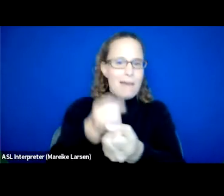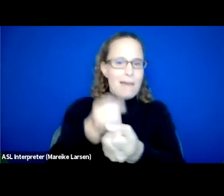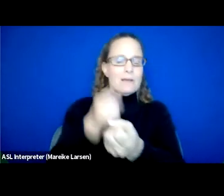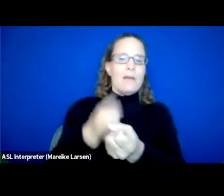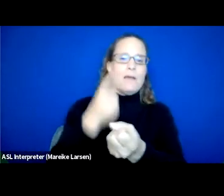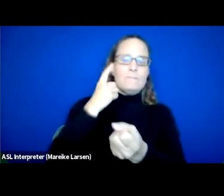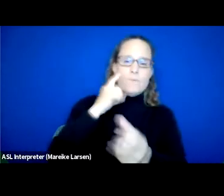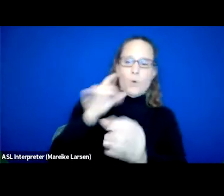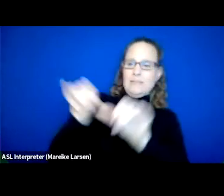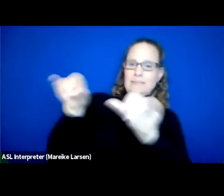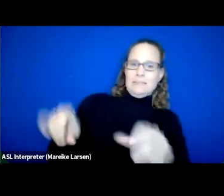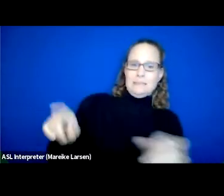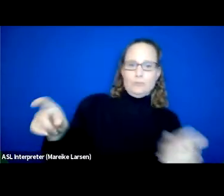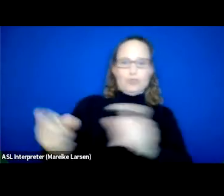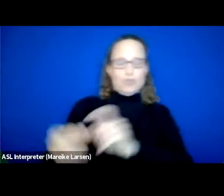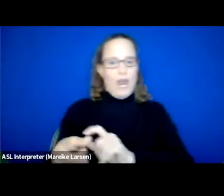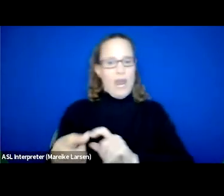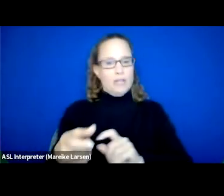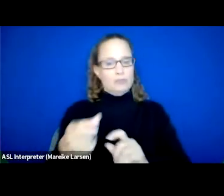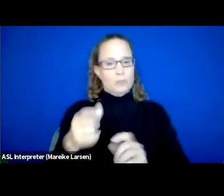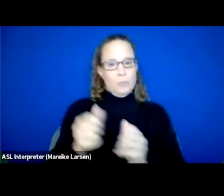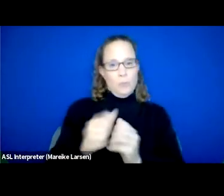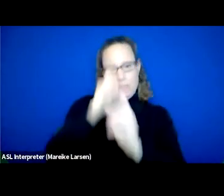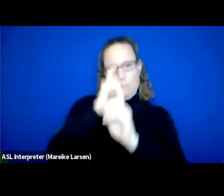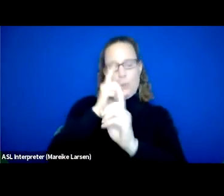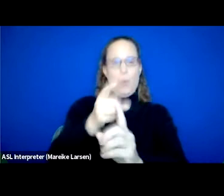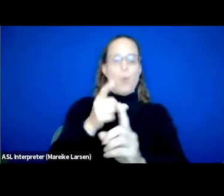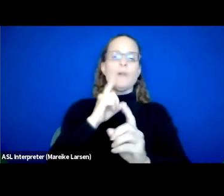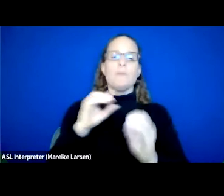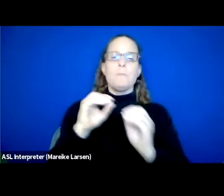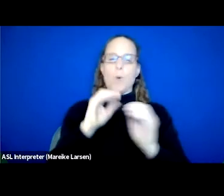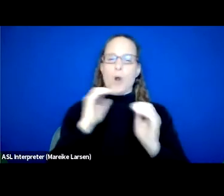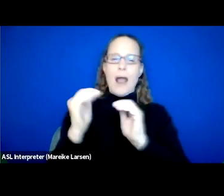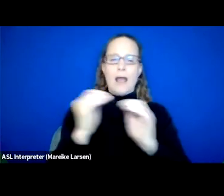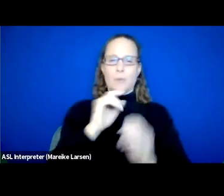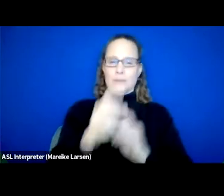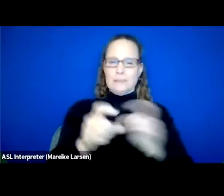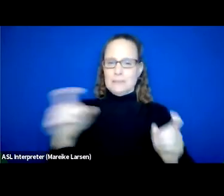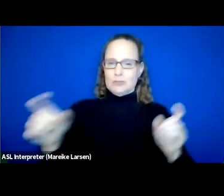that aims to ensure more equitable distribution of resources. And then again on March 24th,